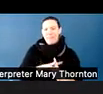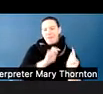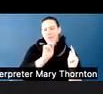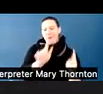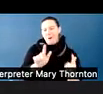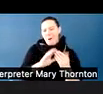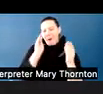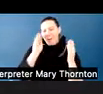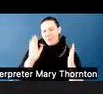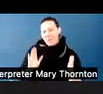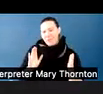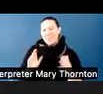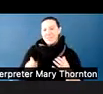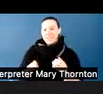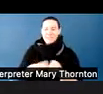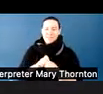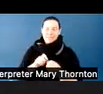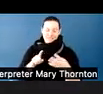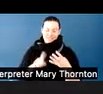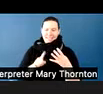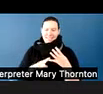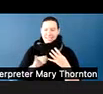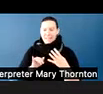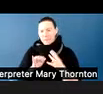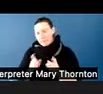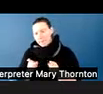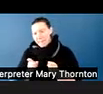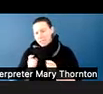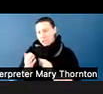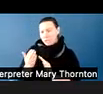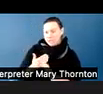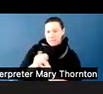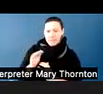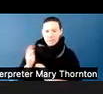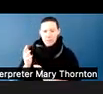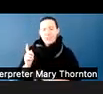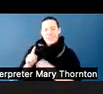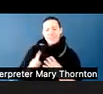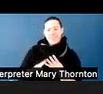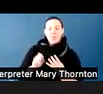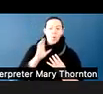So we're going to talk broadly and then talk more specifically. Being from the Autism Center, both Patti and I,